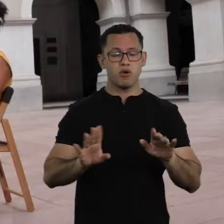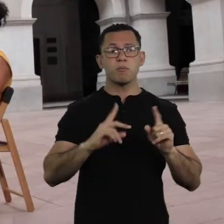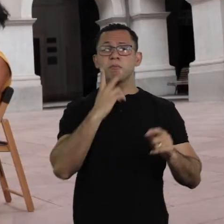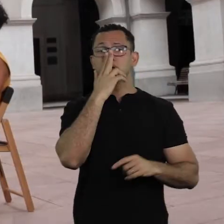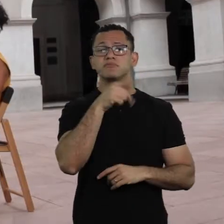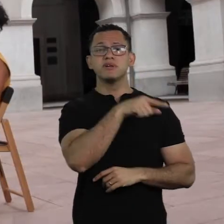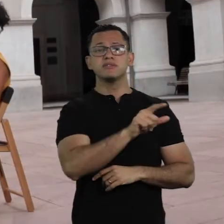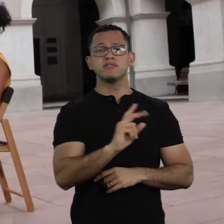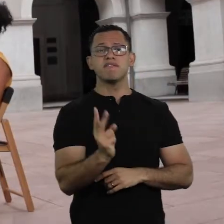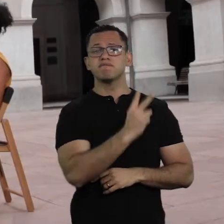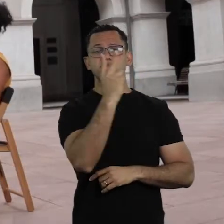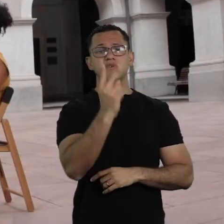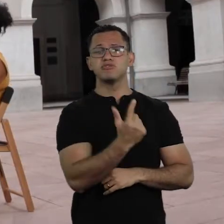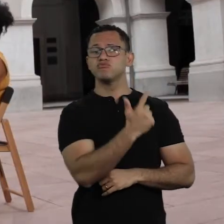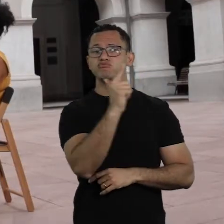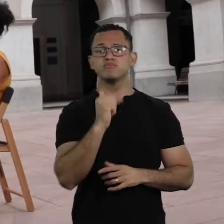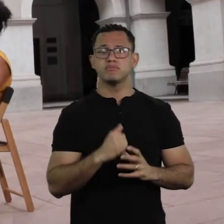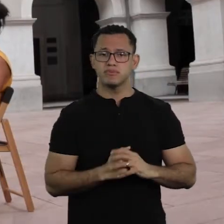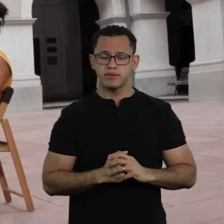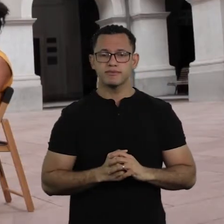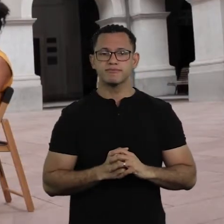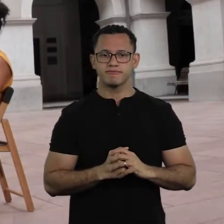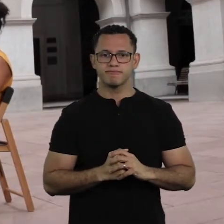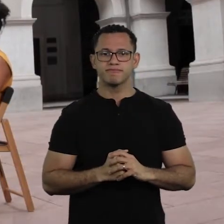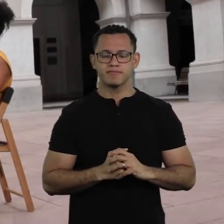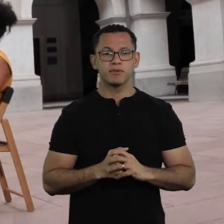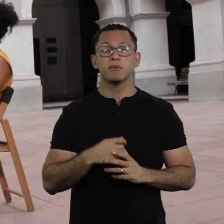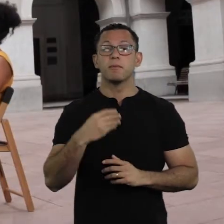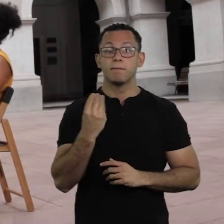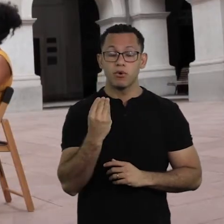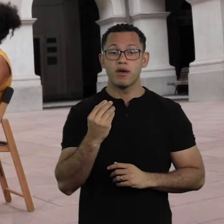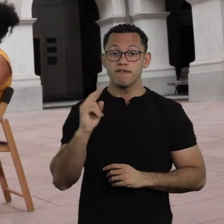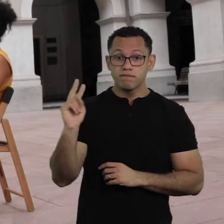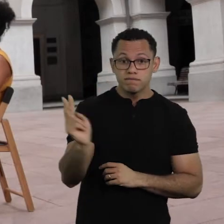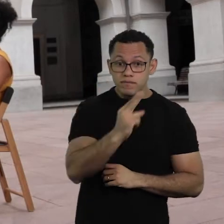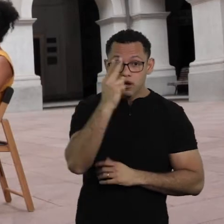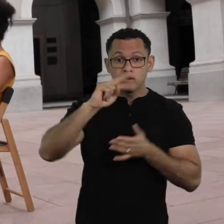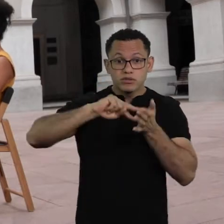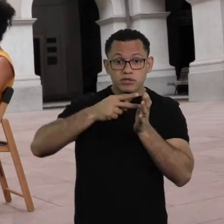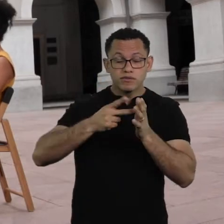And everything that is valued to humanity, is for those who are considered humans.